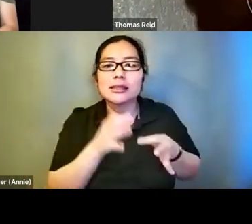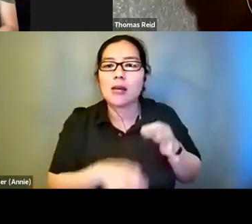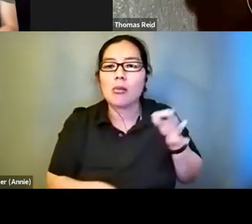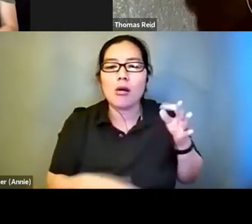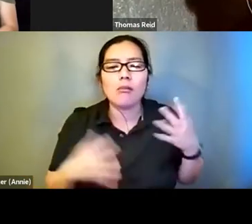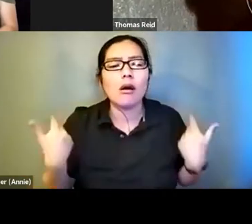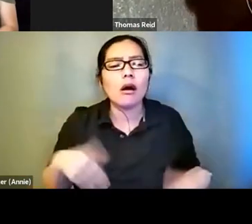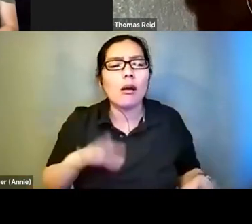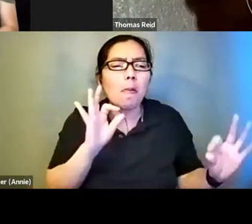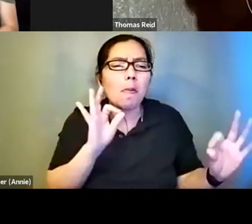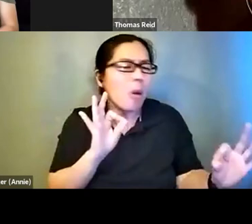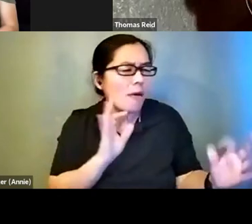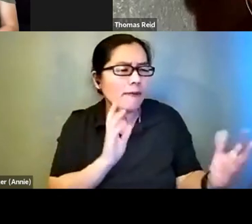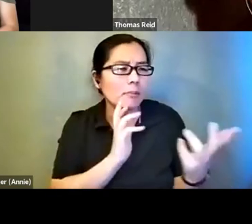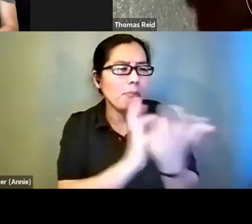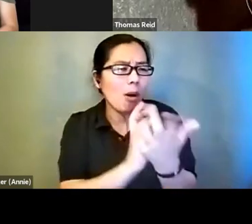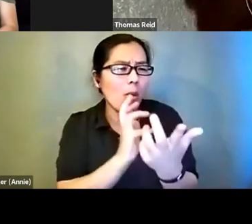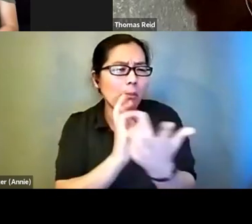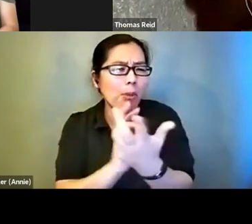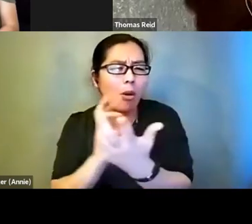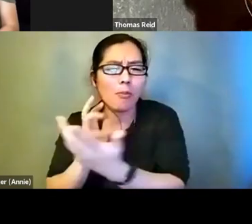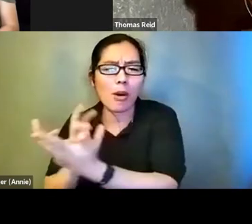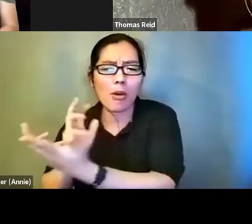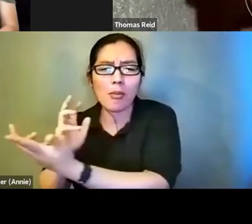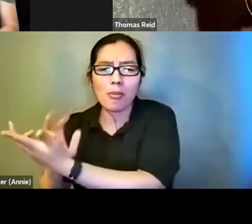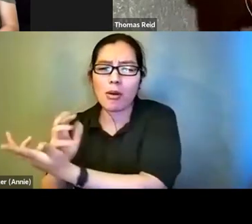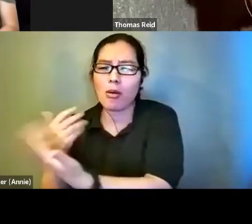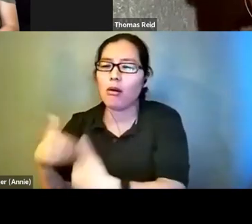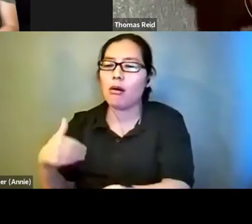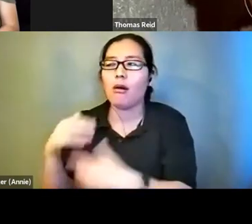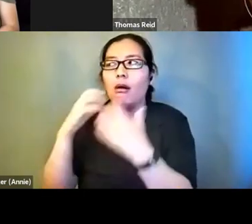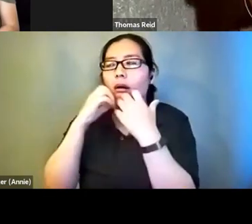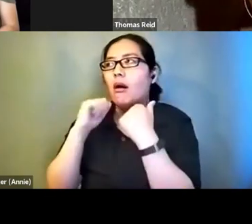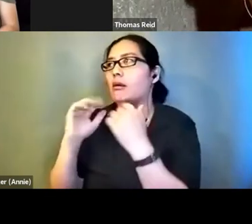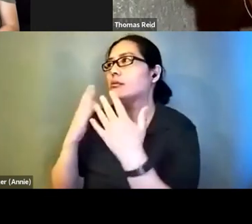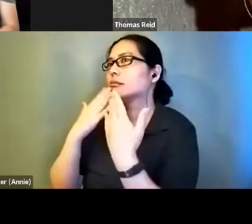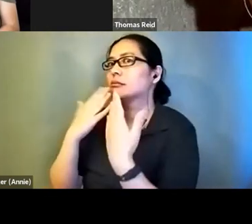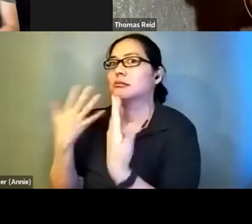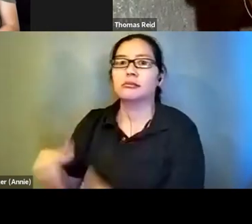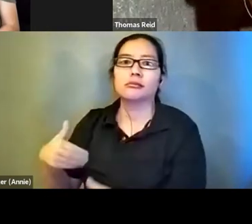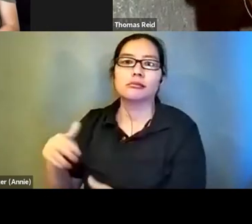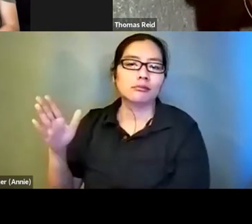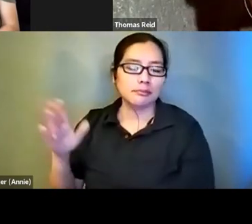point and brilliant. That was very beloved. So I would like to